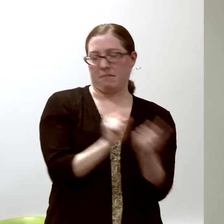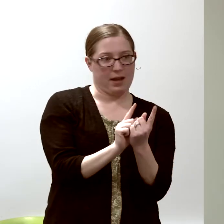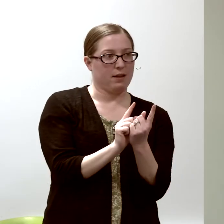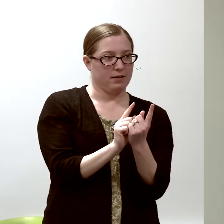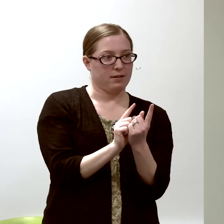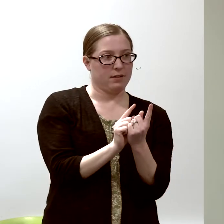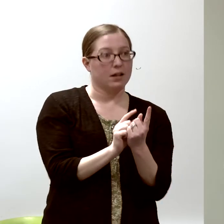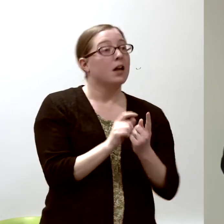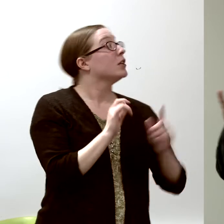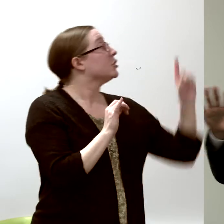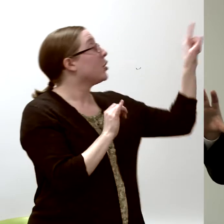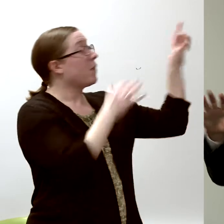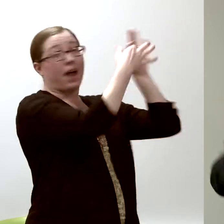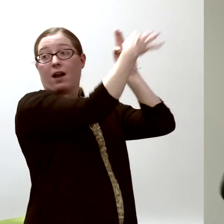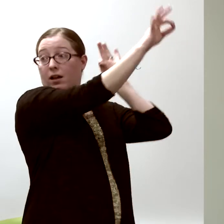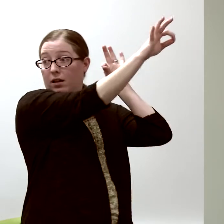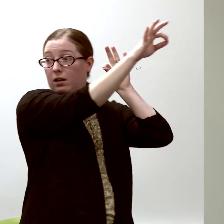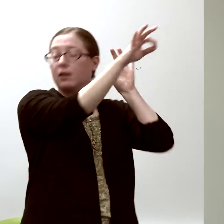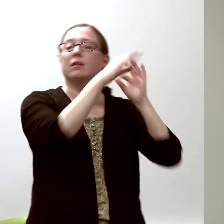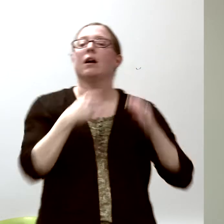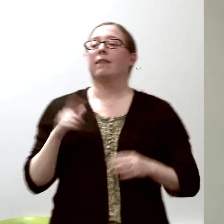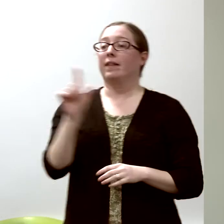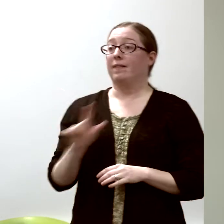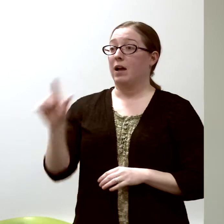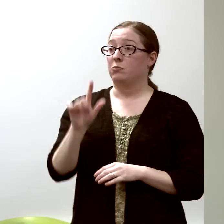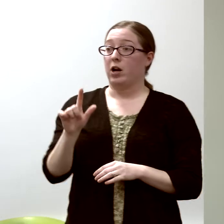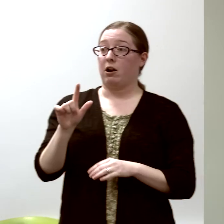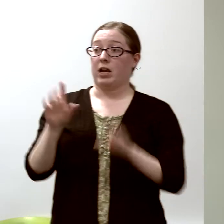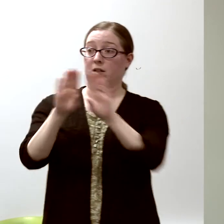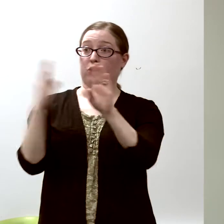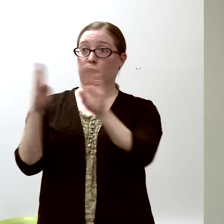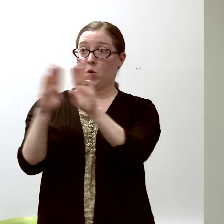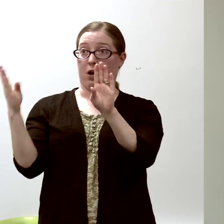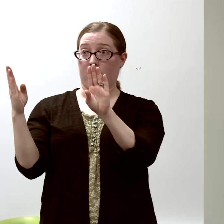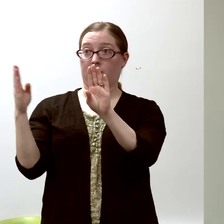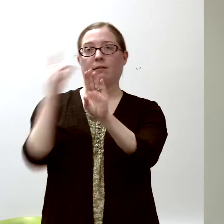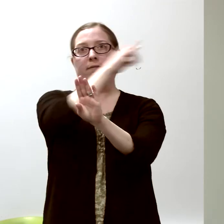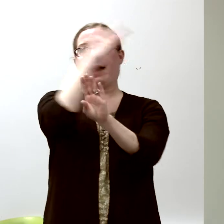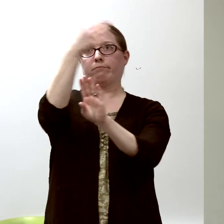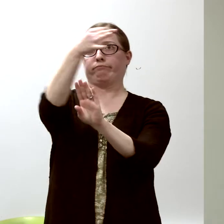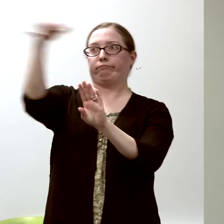that was above the entrance to the library at Woods Hole--